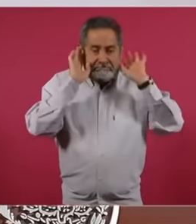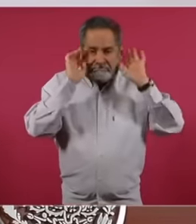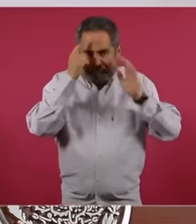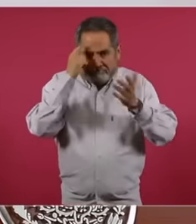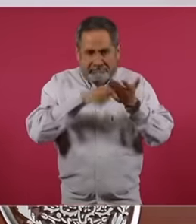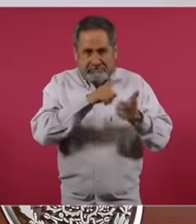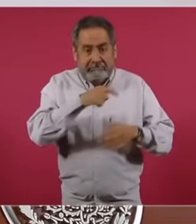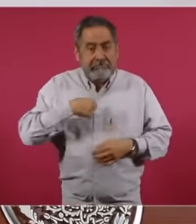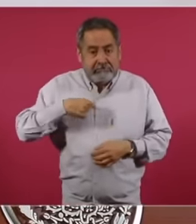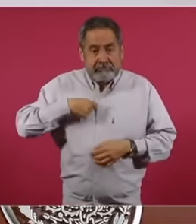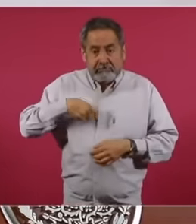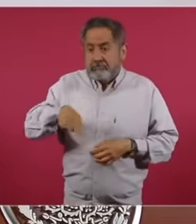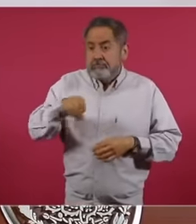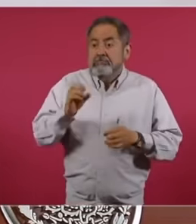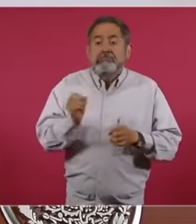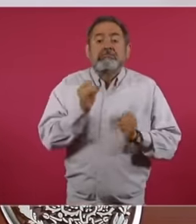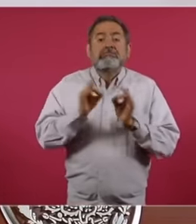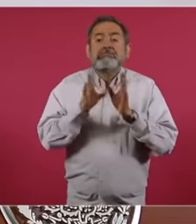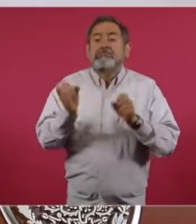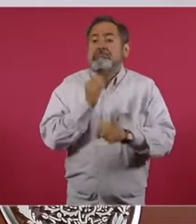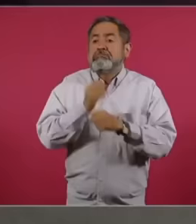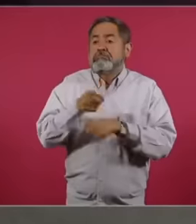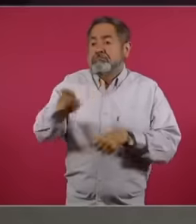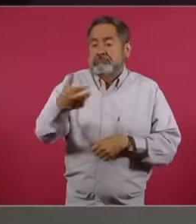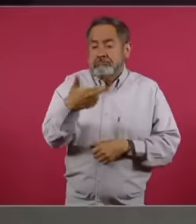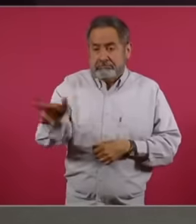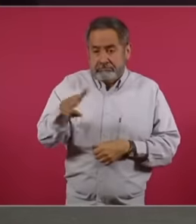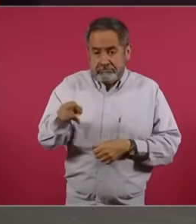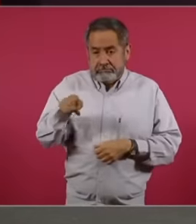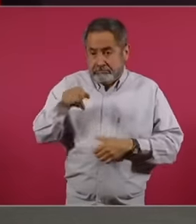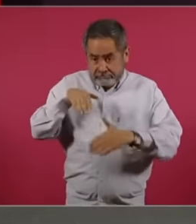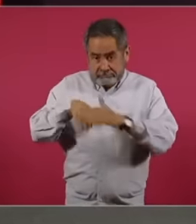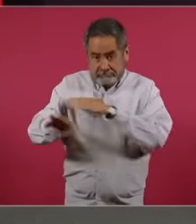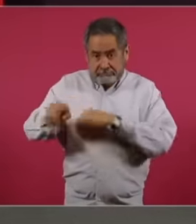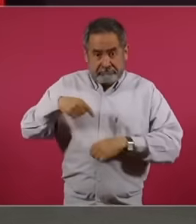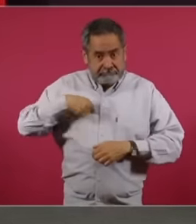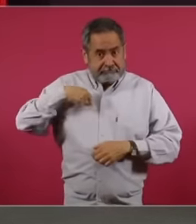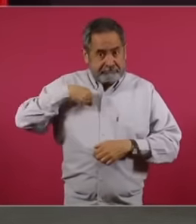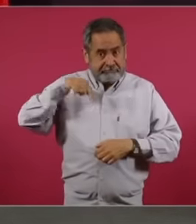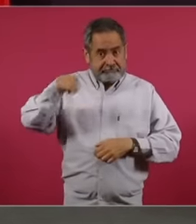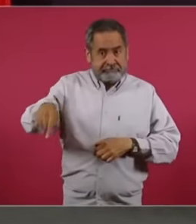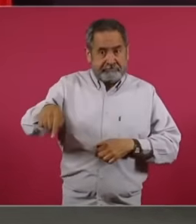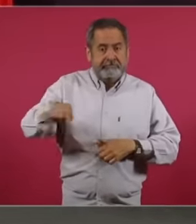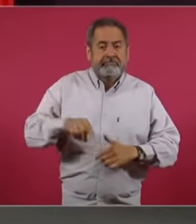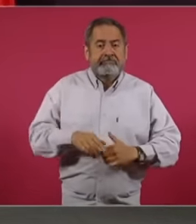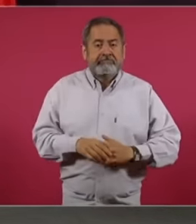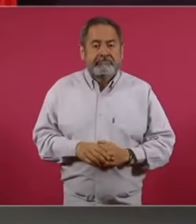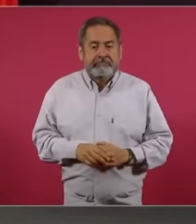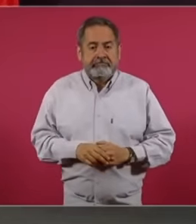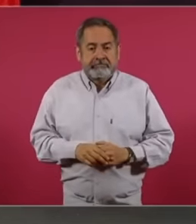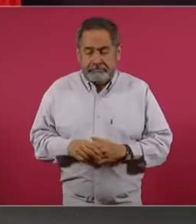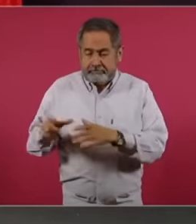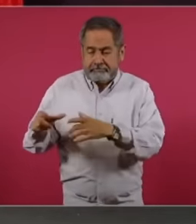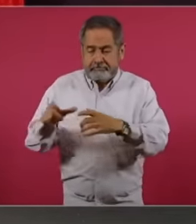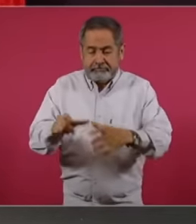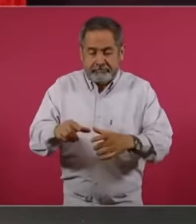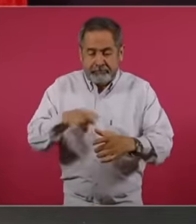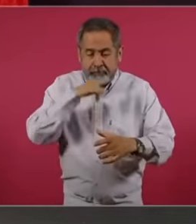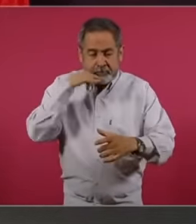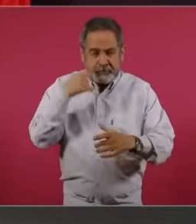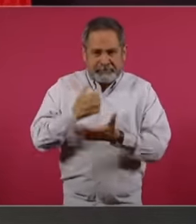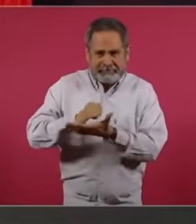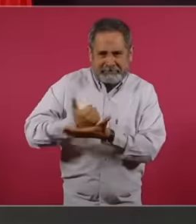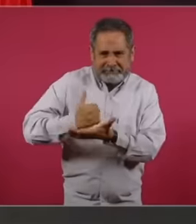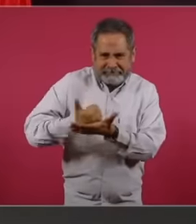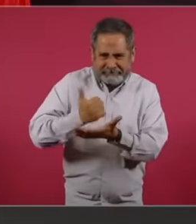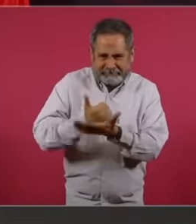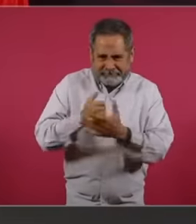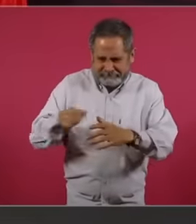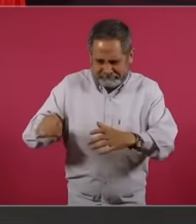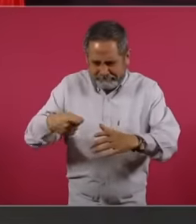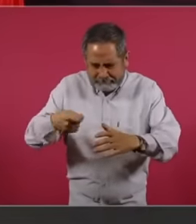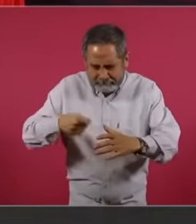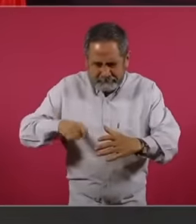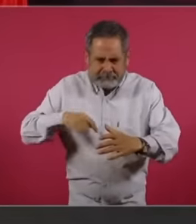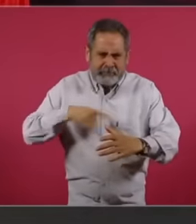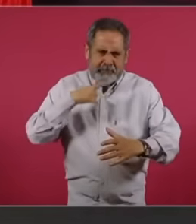when I have the opportunity to go to a restaurant, there are the molcajetes with the sauce